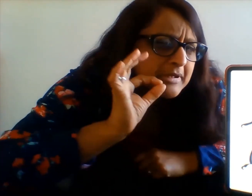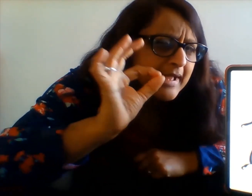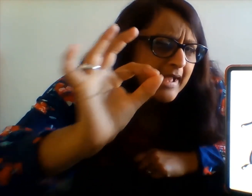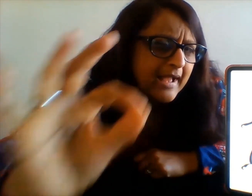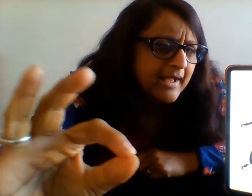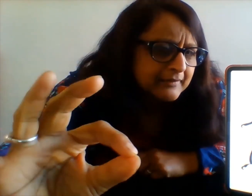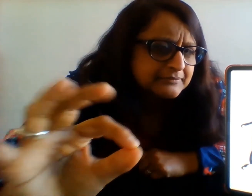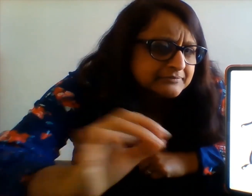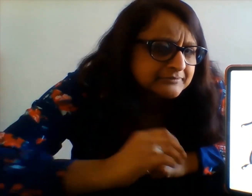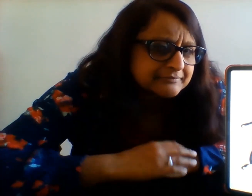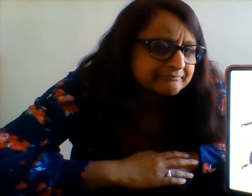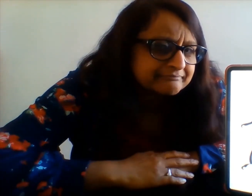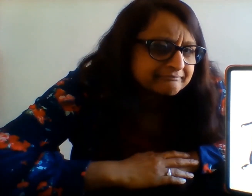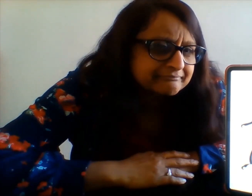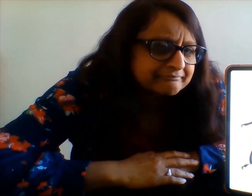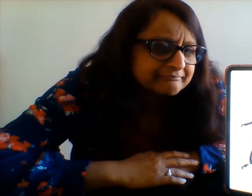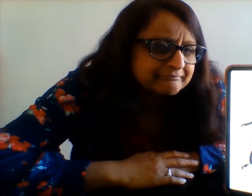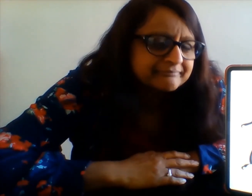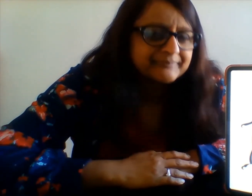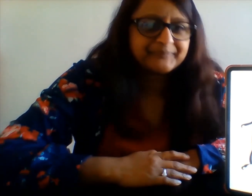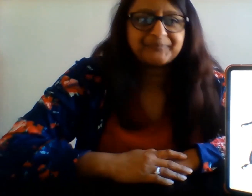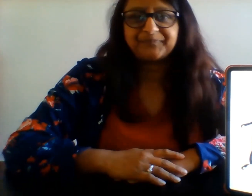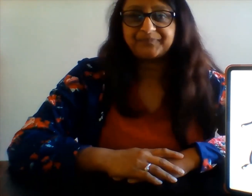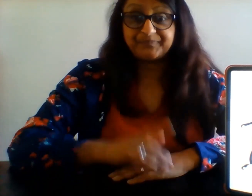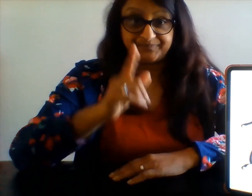Freeze the video and have a look.